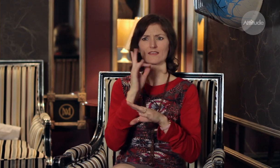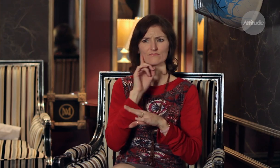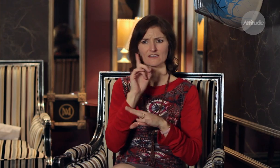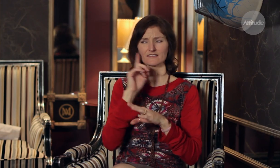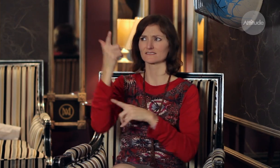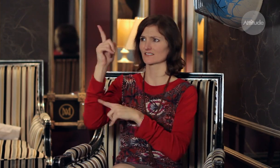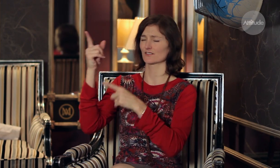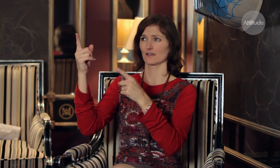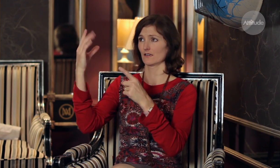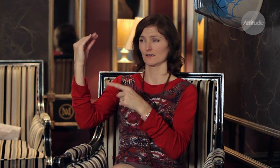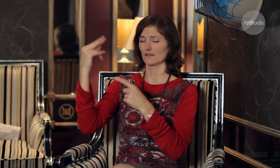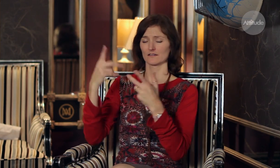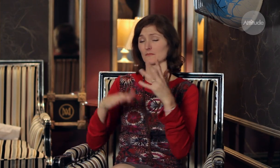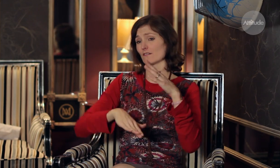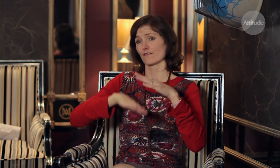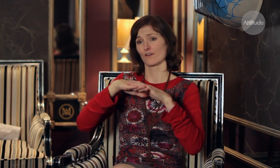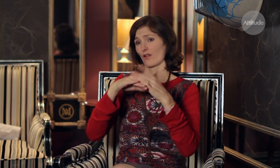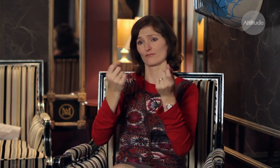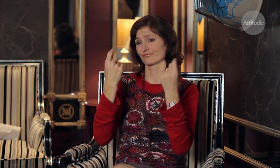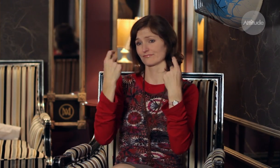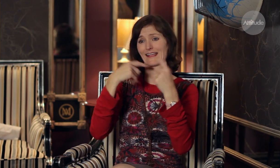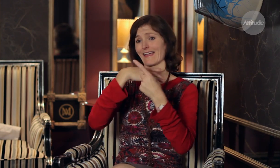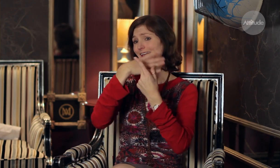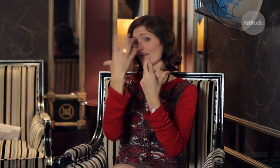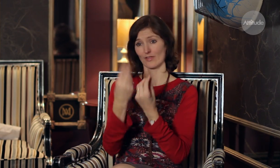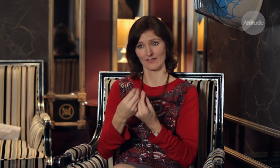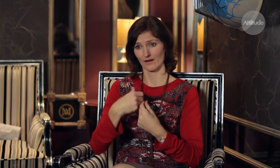so it was really hard to follow and I focused mostly on reading from books